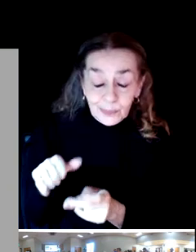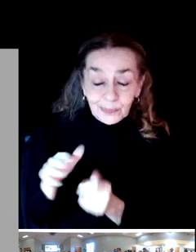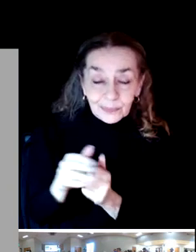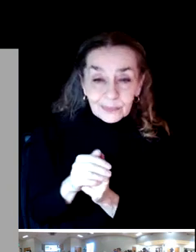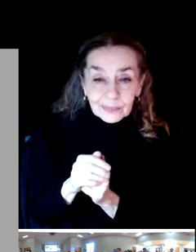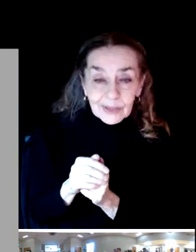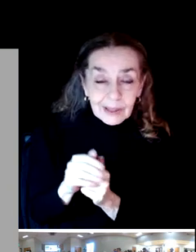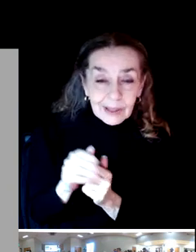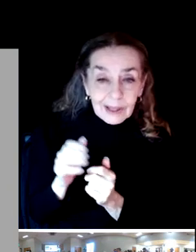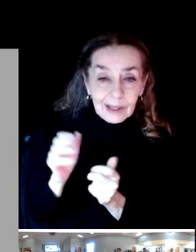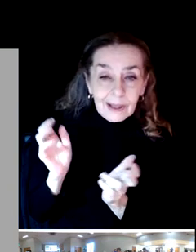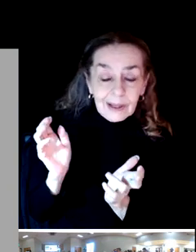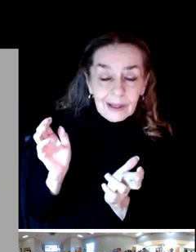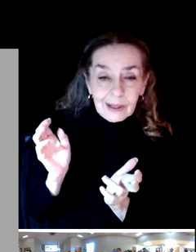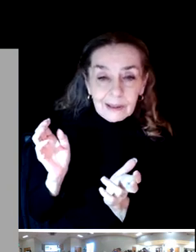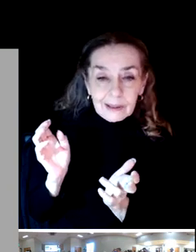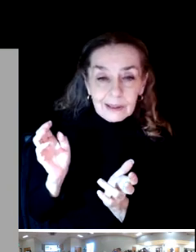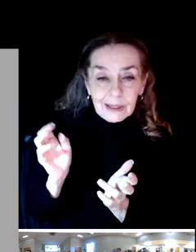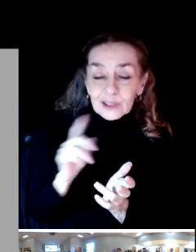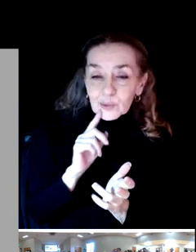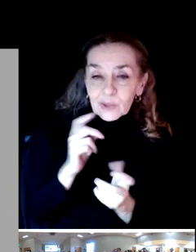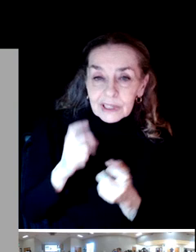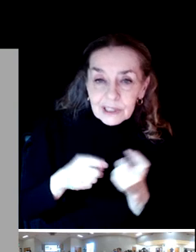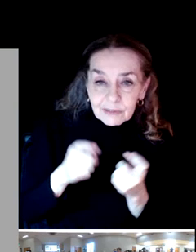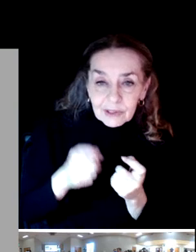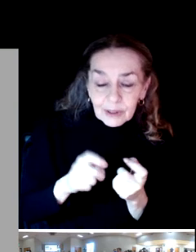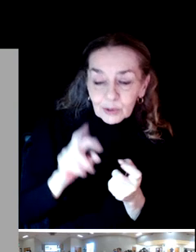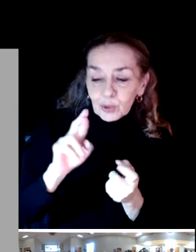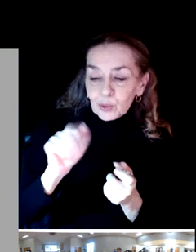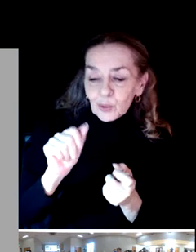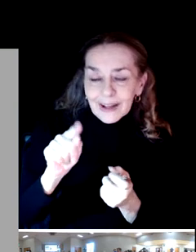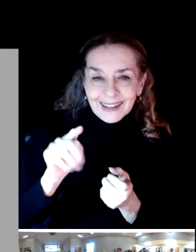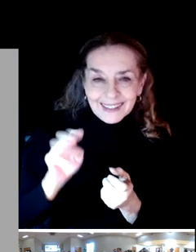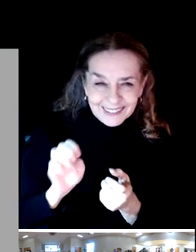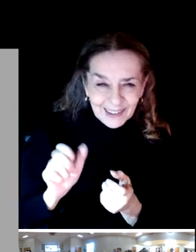awfully difficult to rate all of the parks in one score.